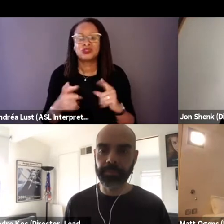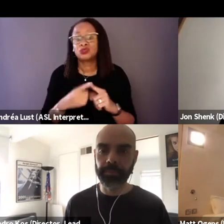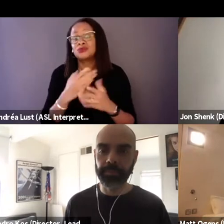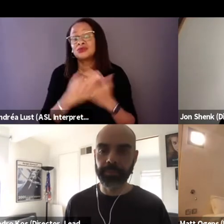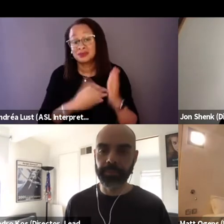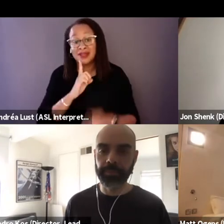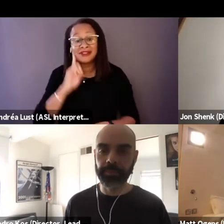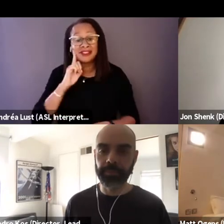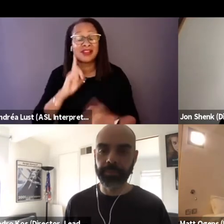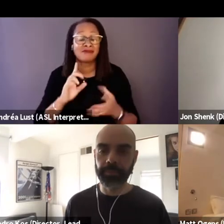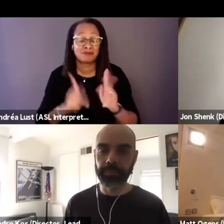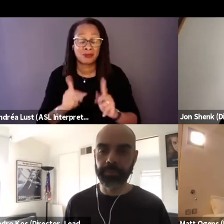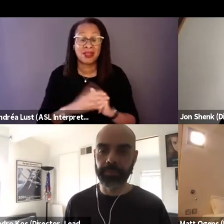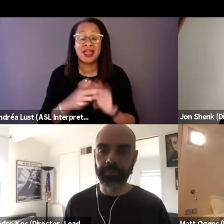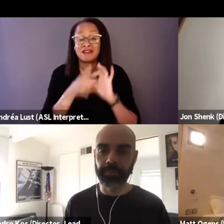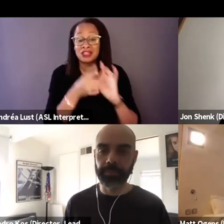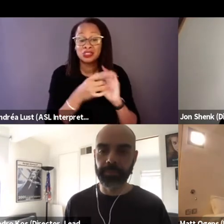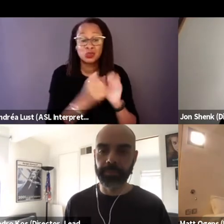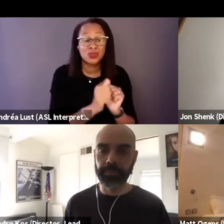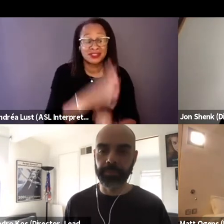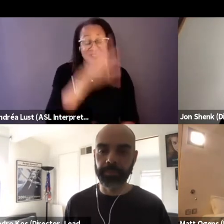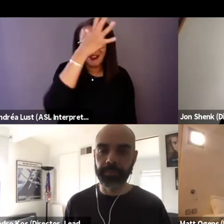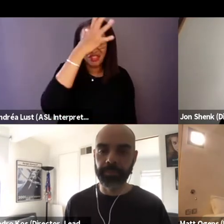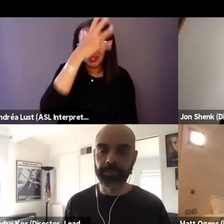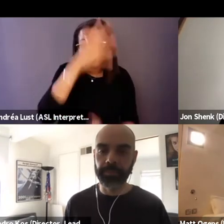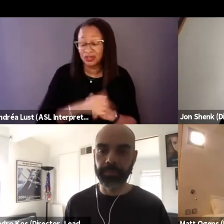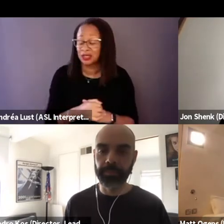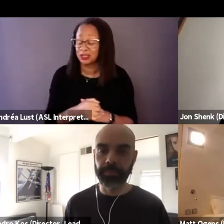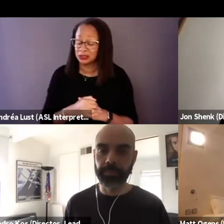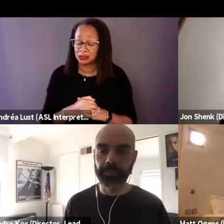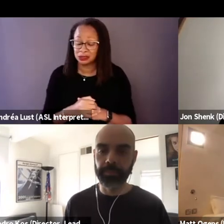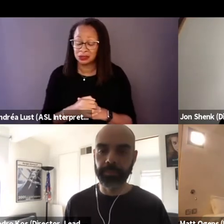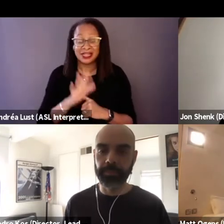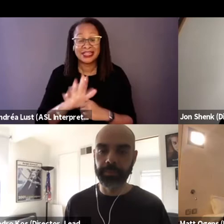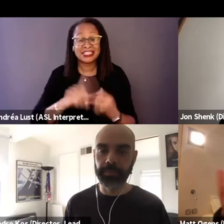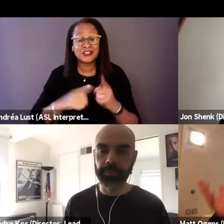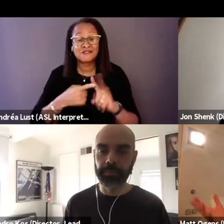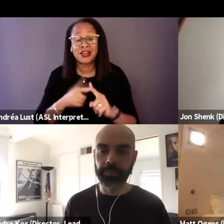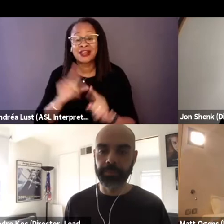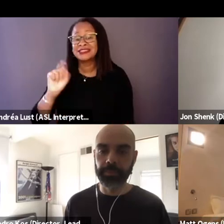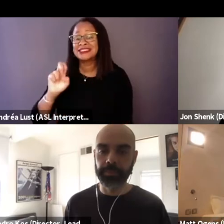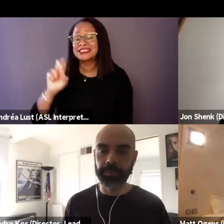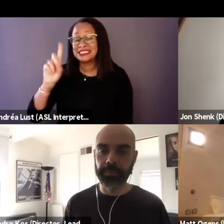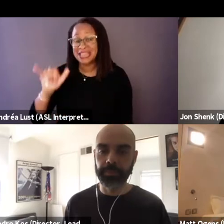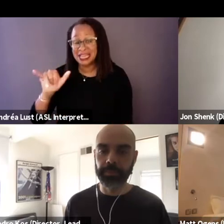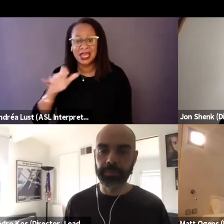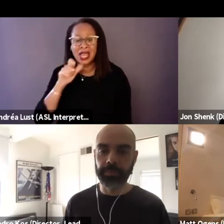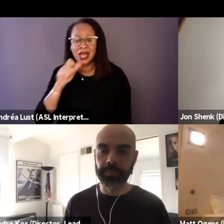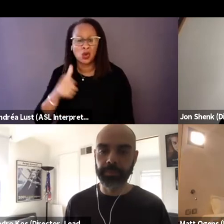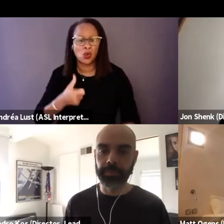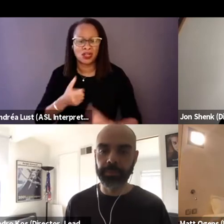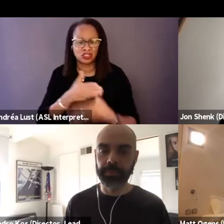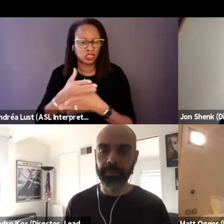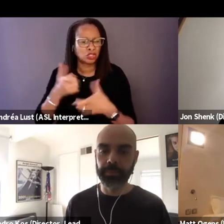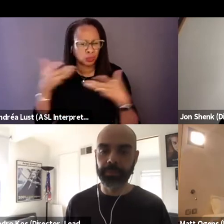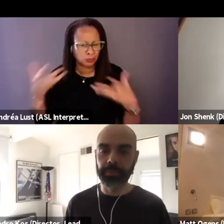his relationship with his father and his friend, Teddy, I don't wanna give too much away as a cautionary tale.